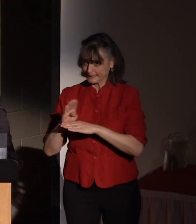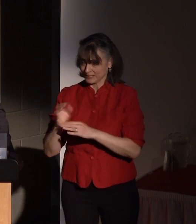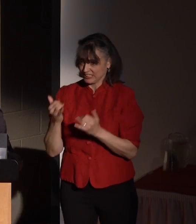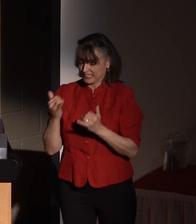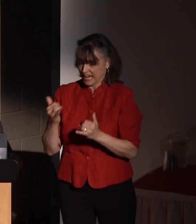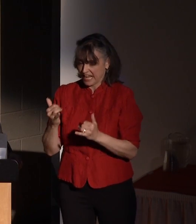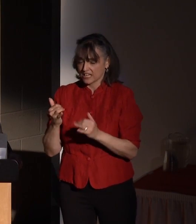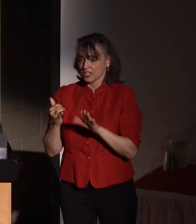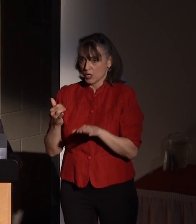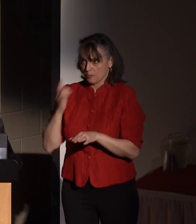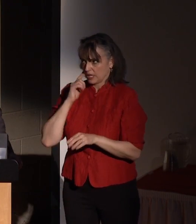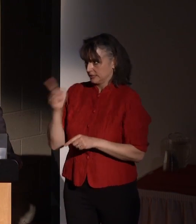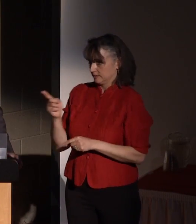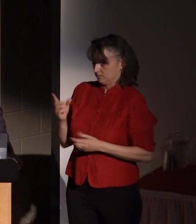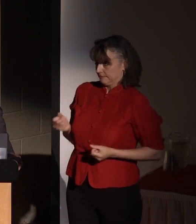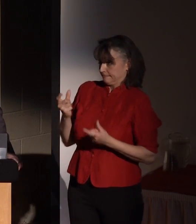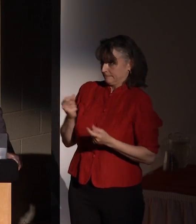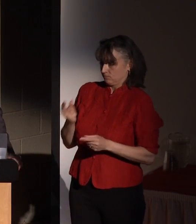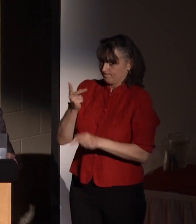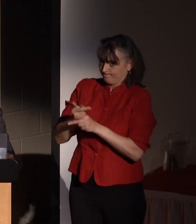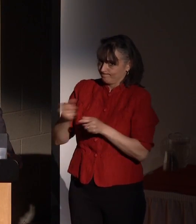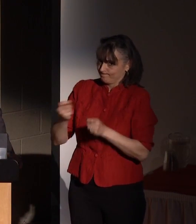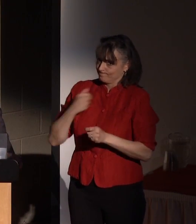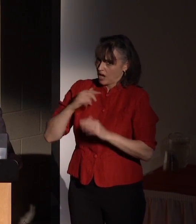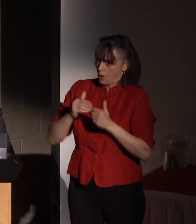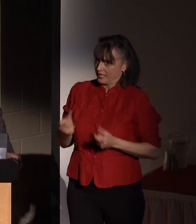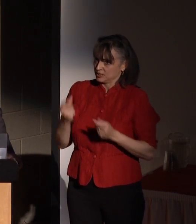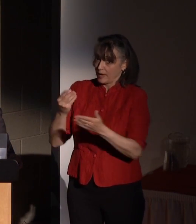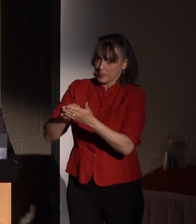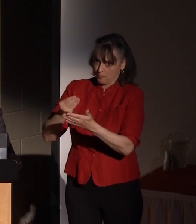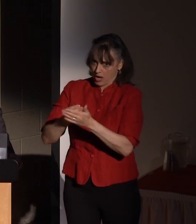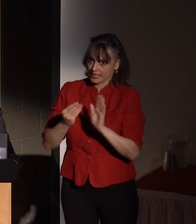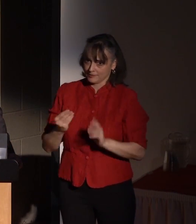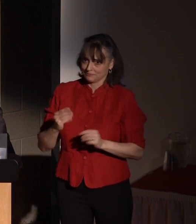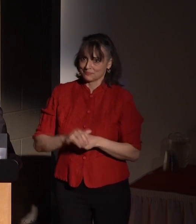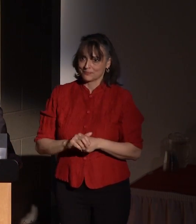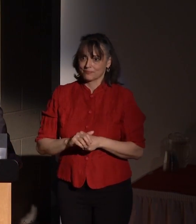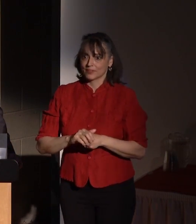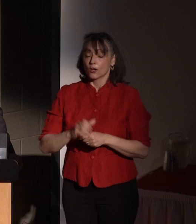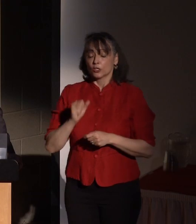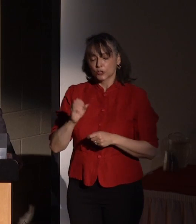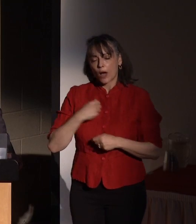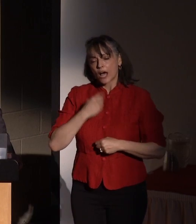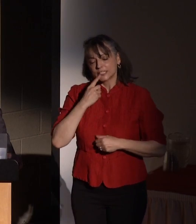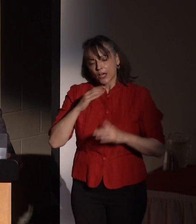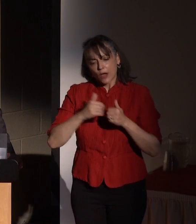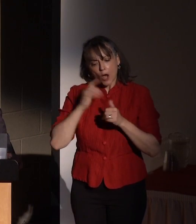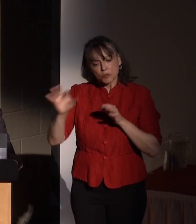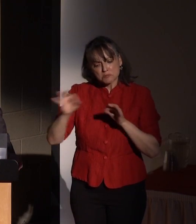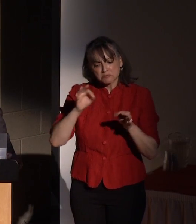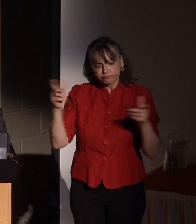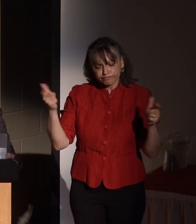how the provost spends his money so rather I will give you an idea of what goes into the final selection.